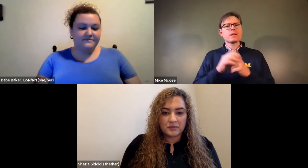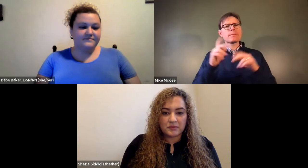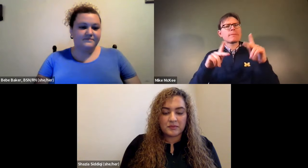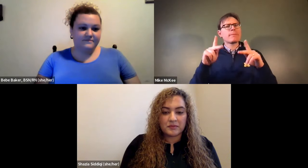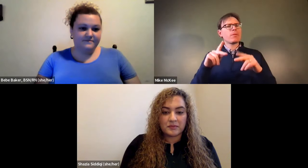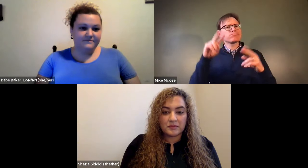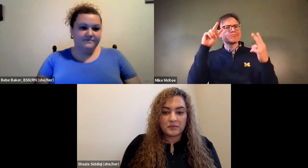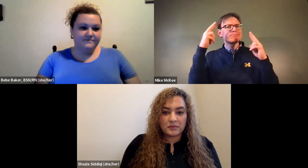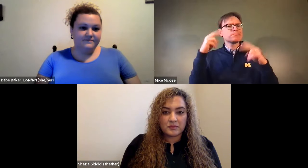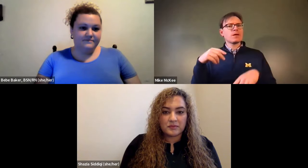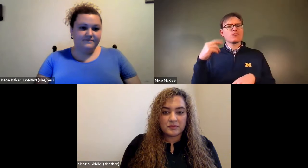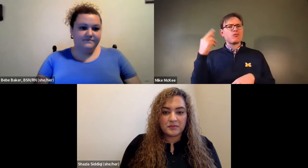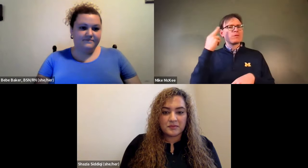James Cech: which really impact, many people.